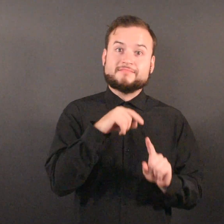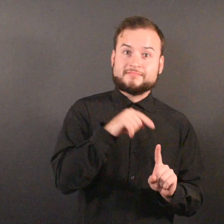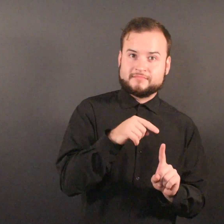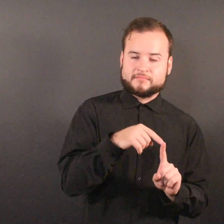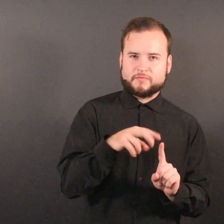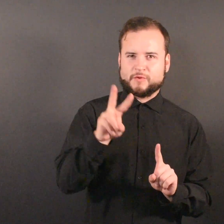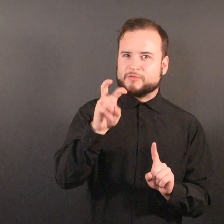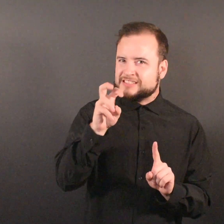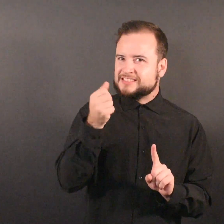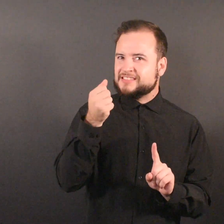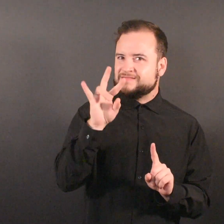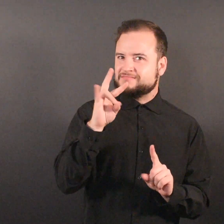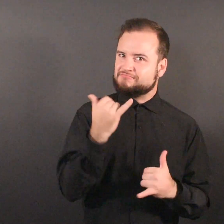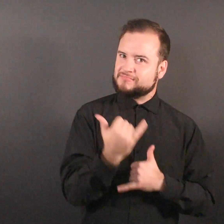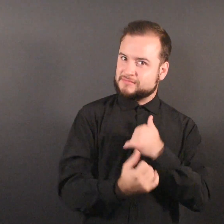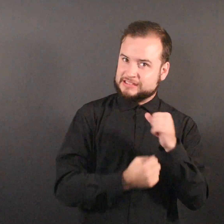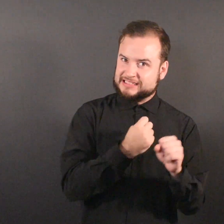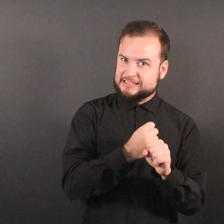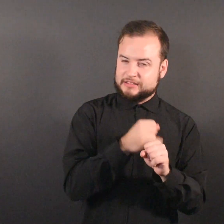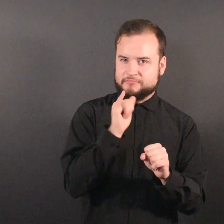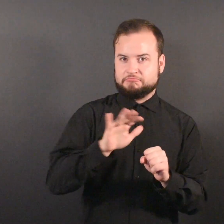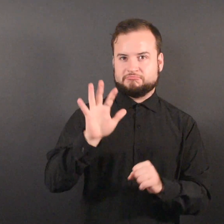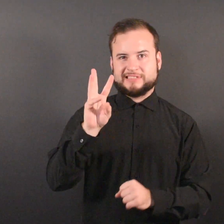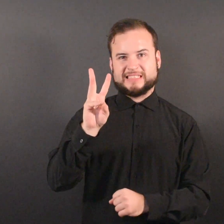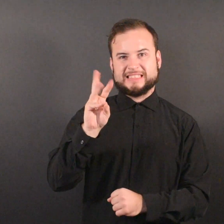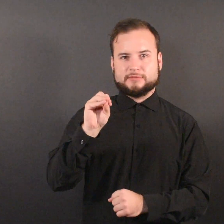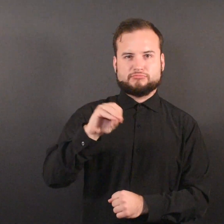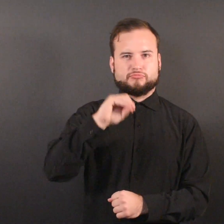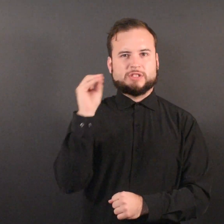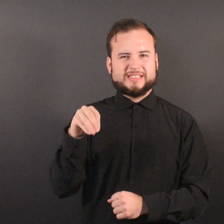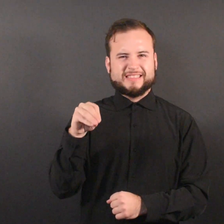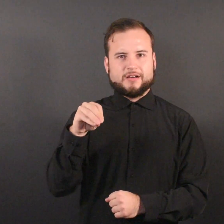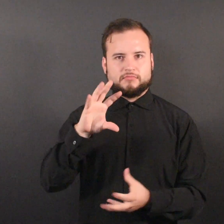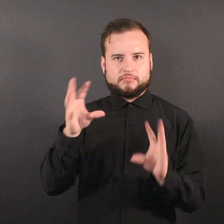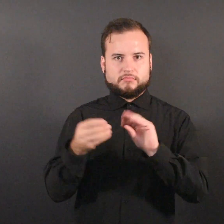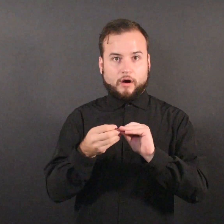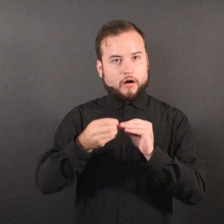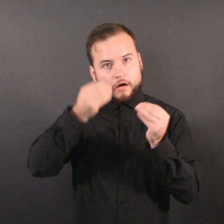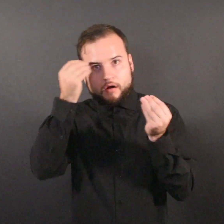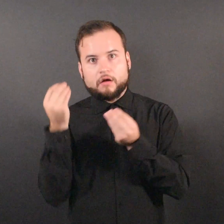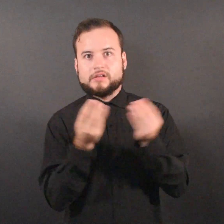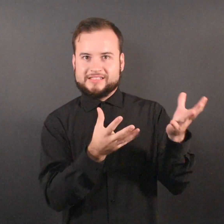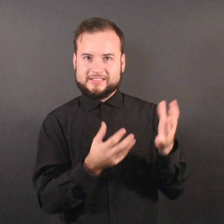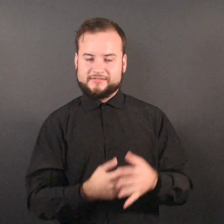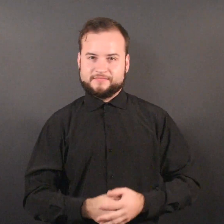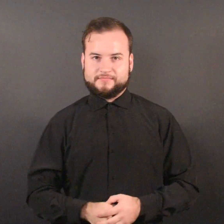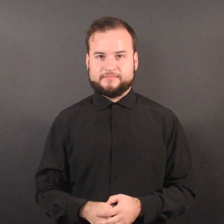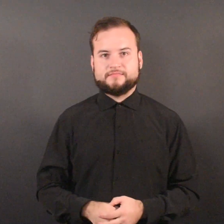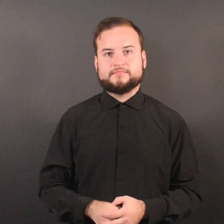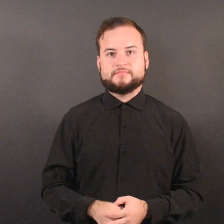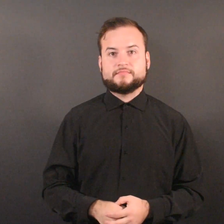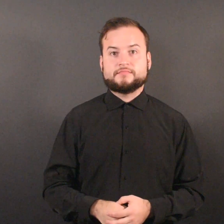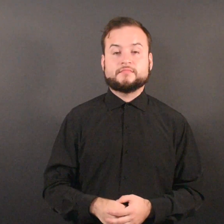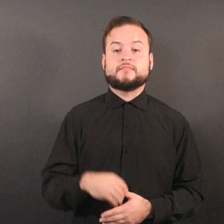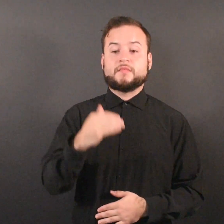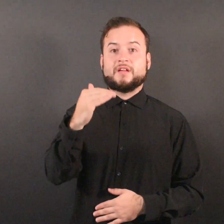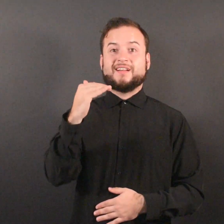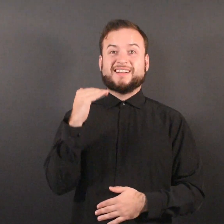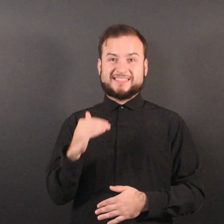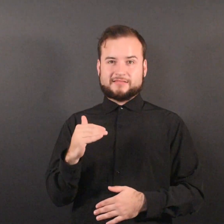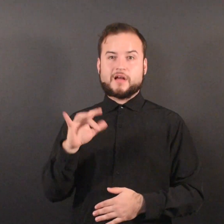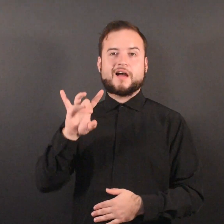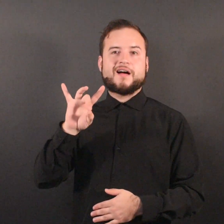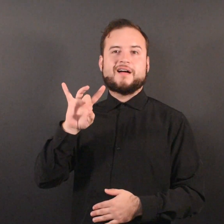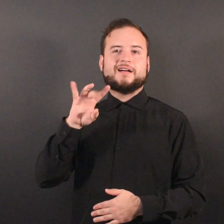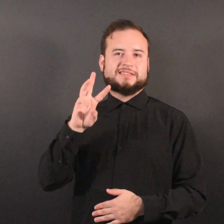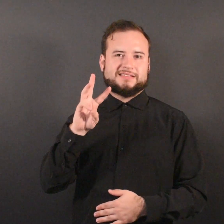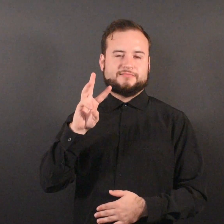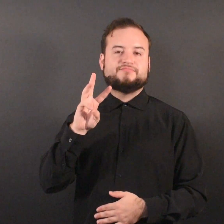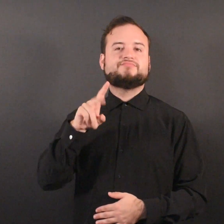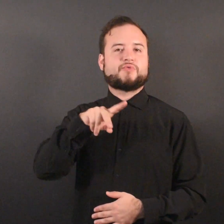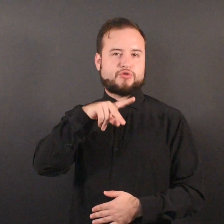accounting for 217 or 60 percent of the reportable events, followed by 86 falls,